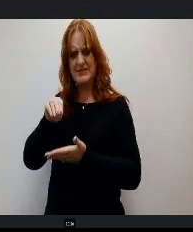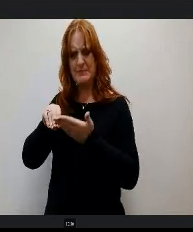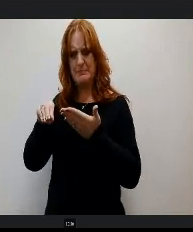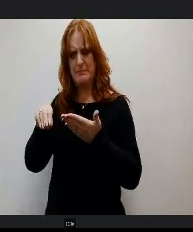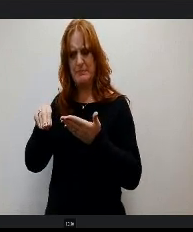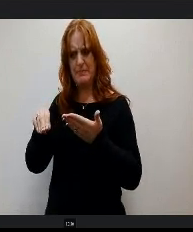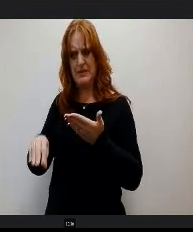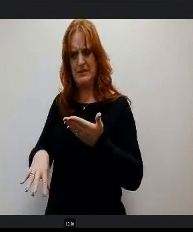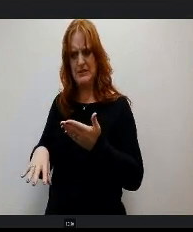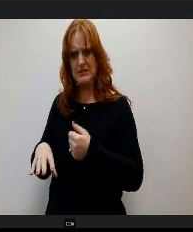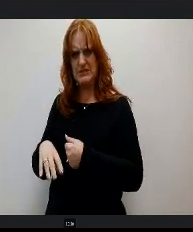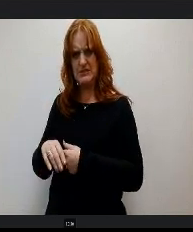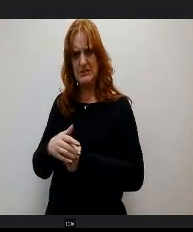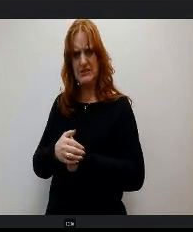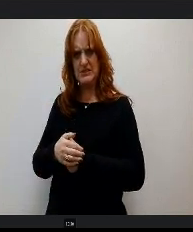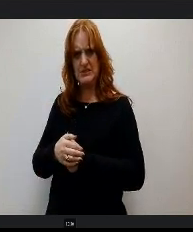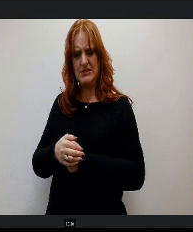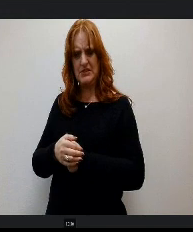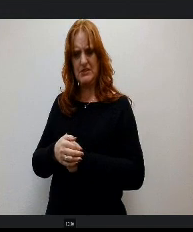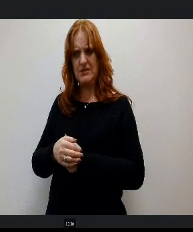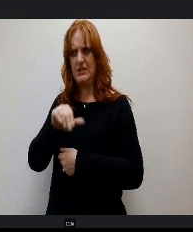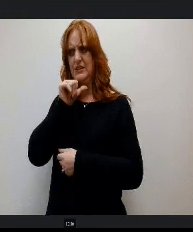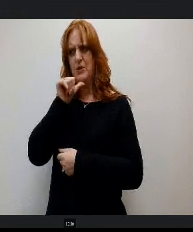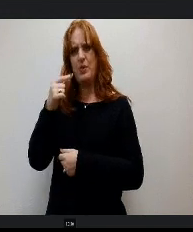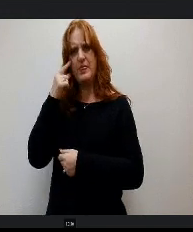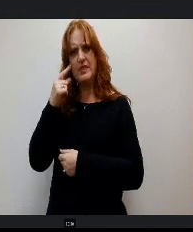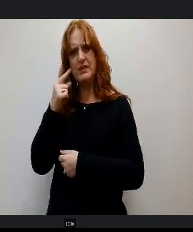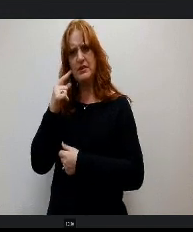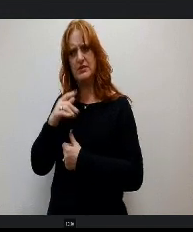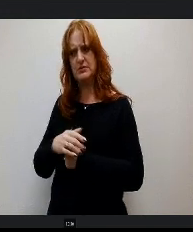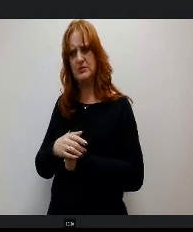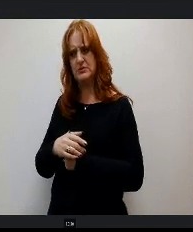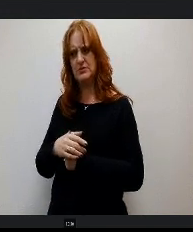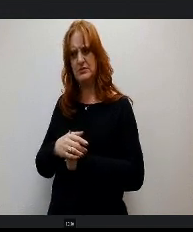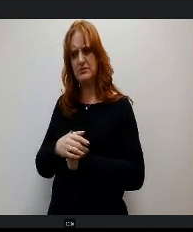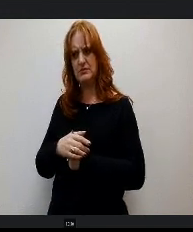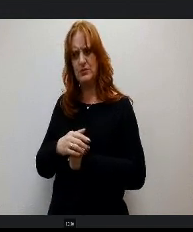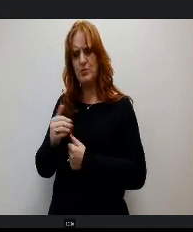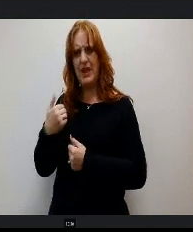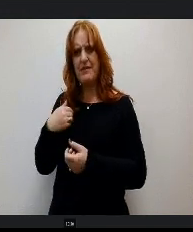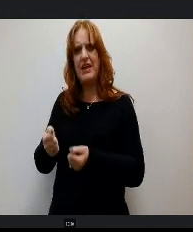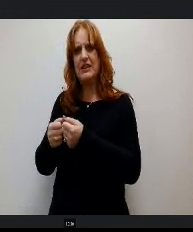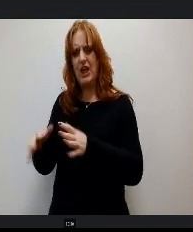So I don't think. You have the lost card fee beginning after the